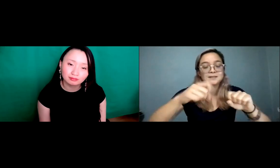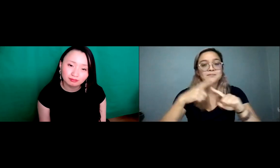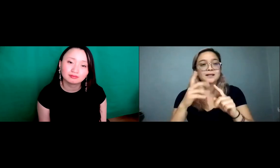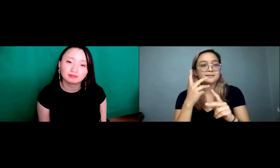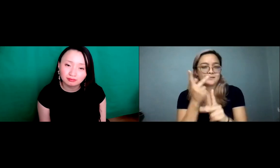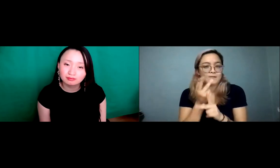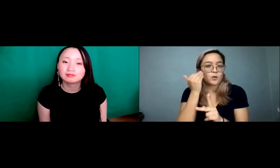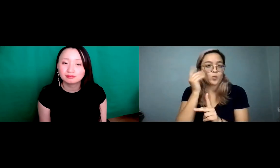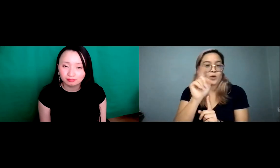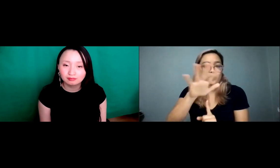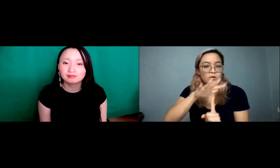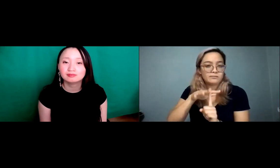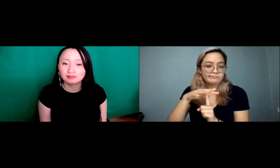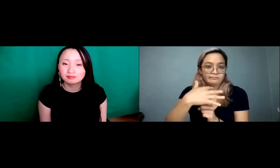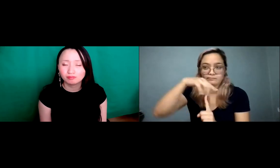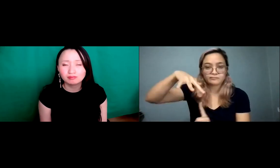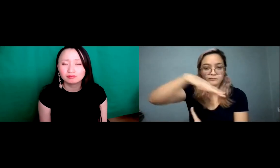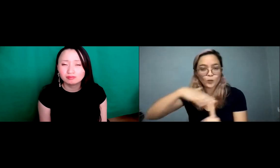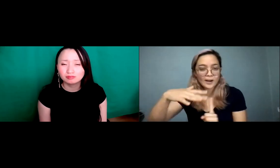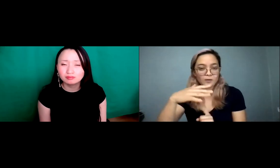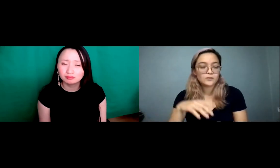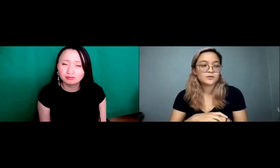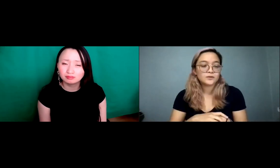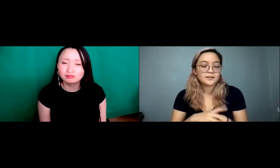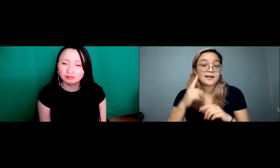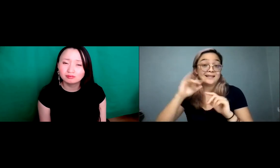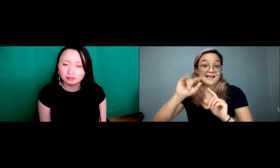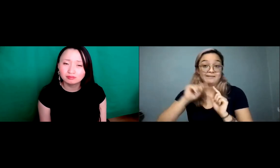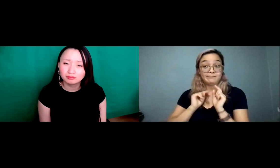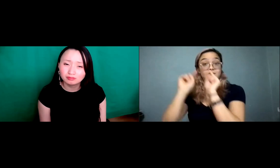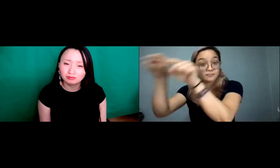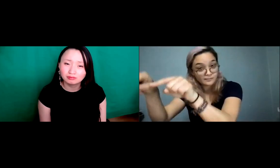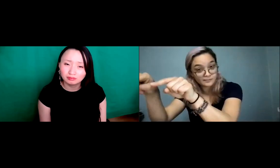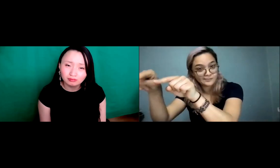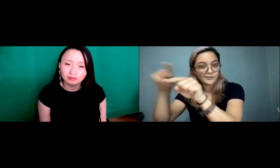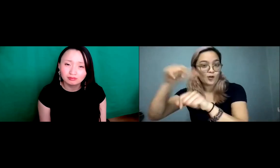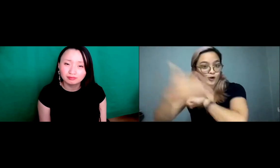a great language to learn. But where are you from, what's your language.